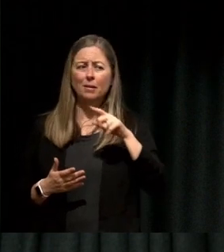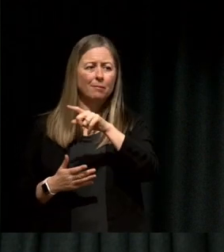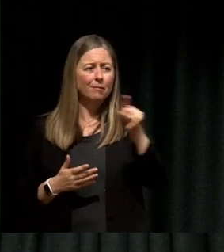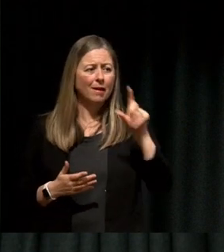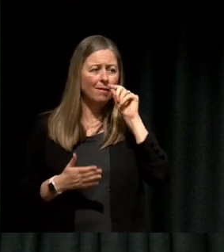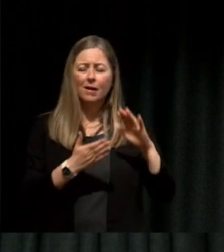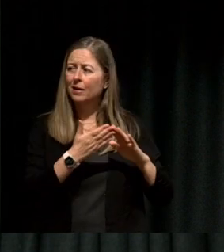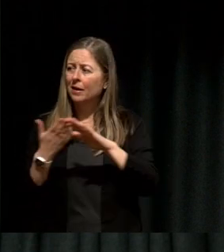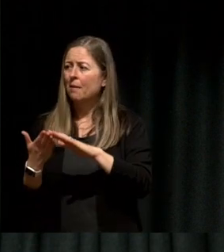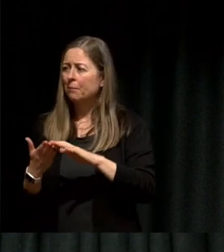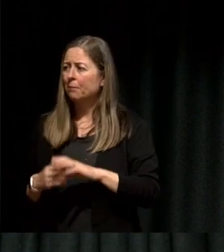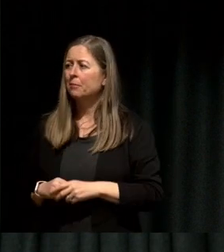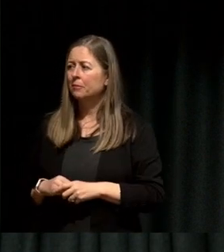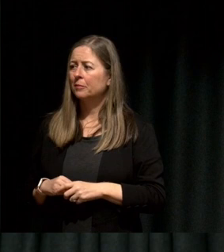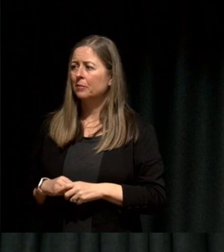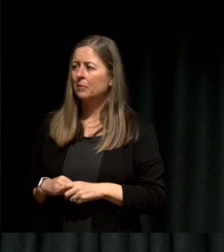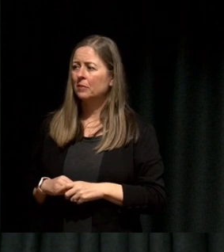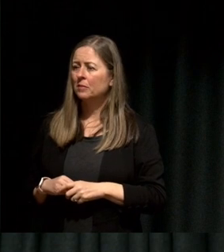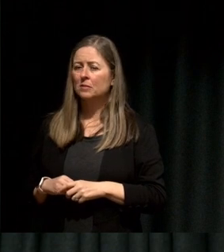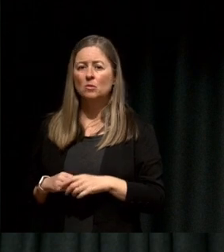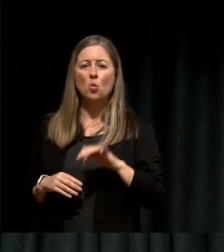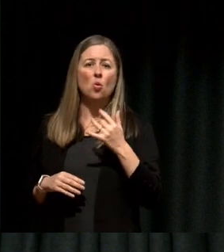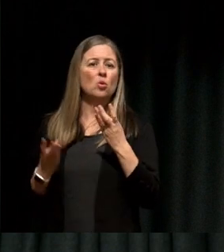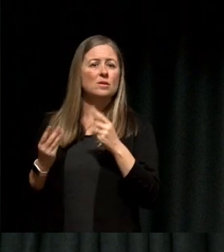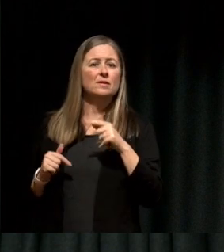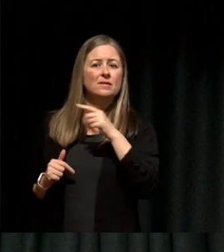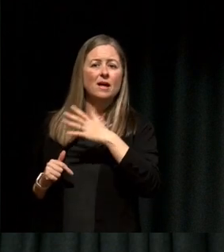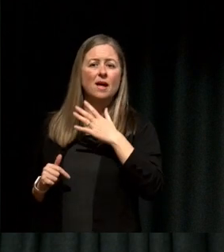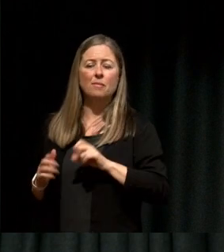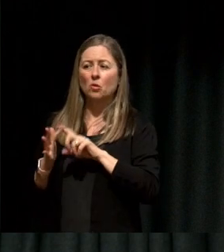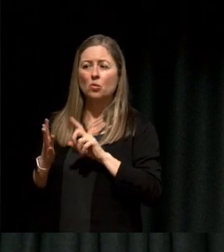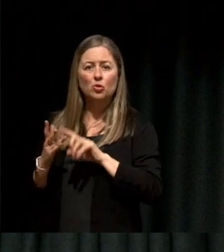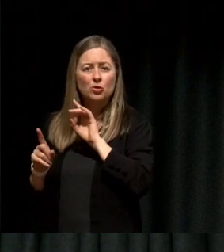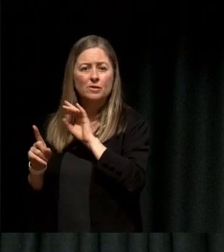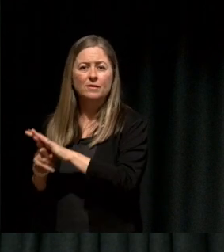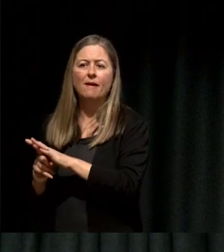if it's just something you want to do yourself start with people you trust, and then maybe